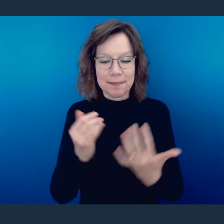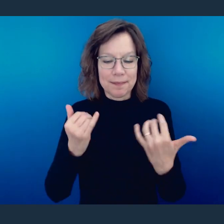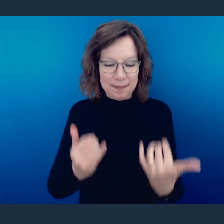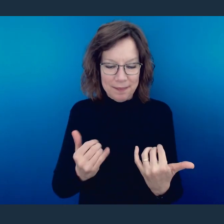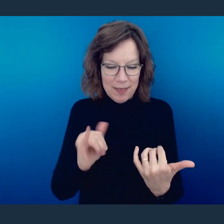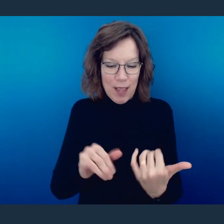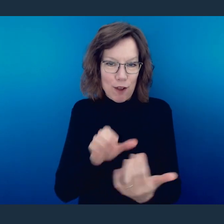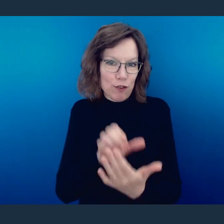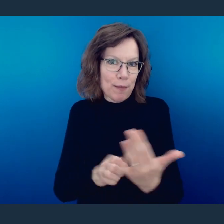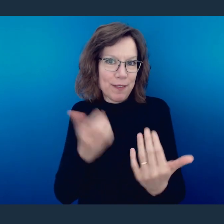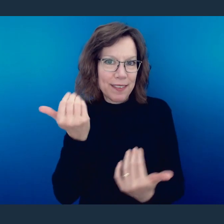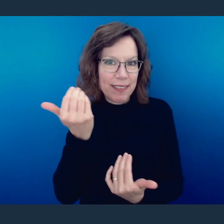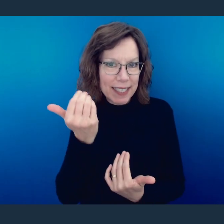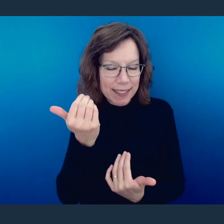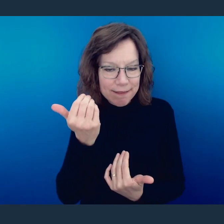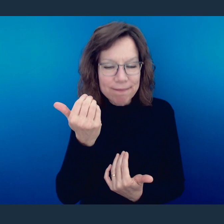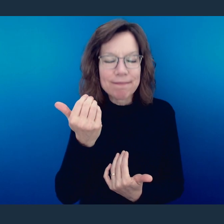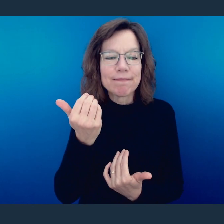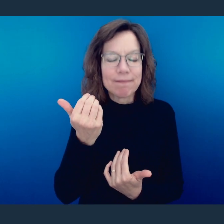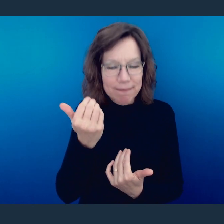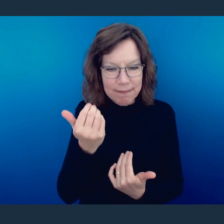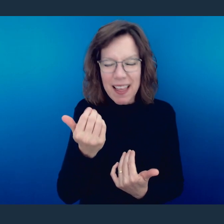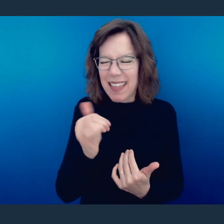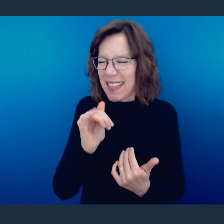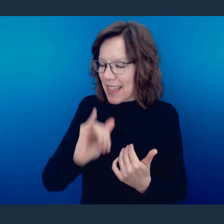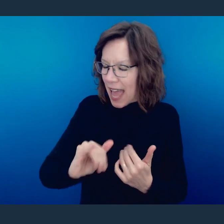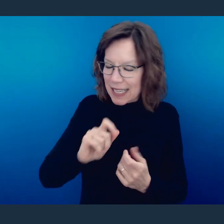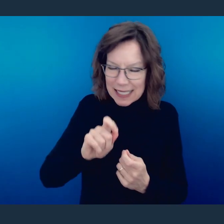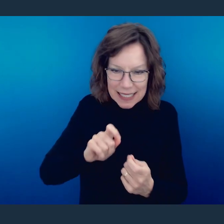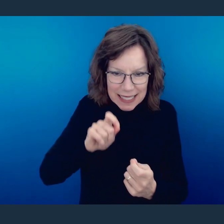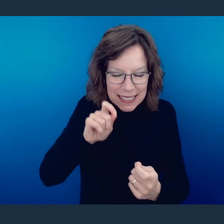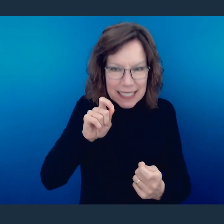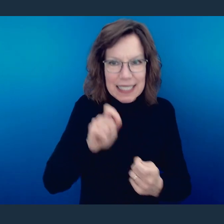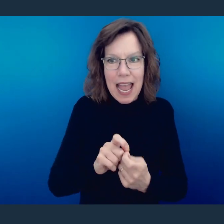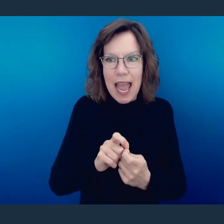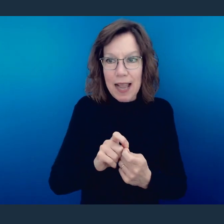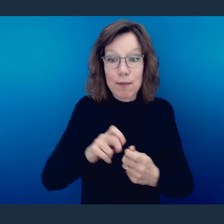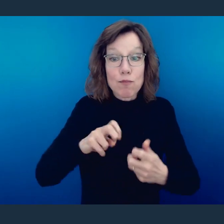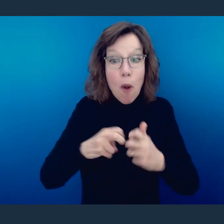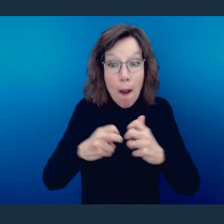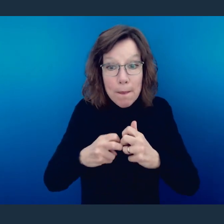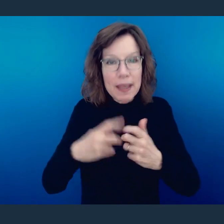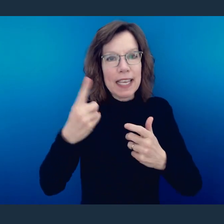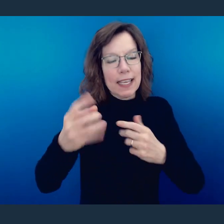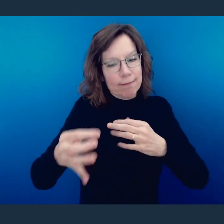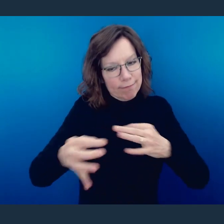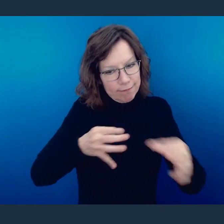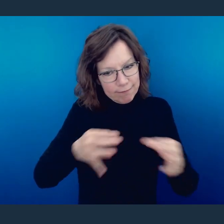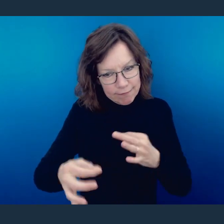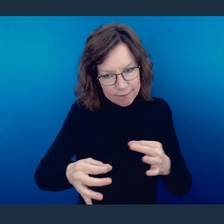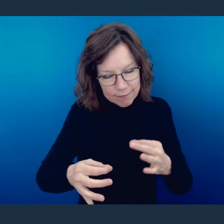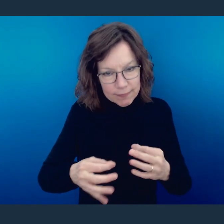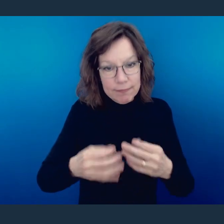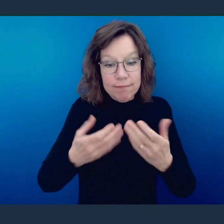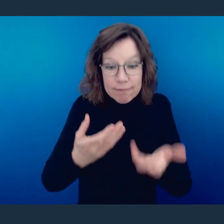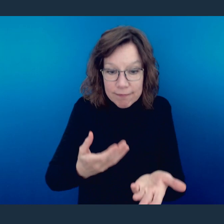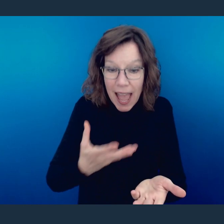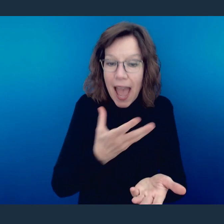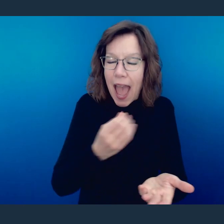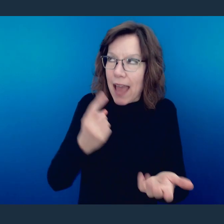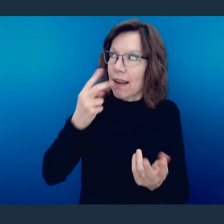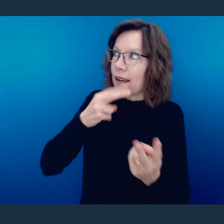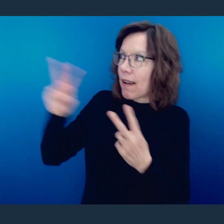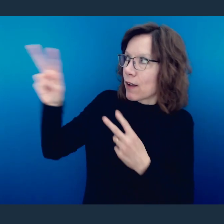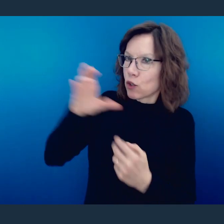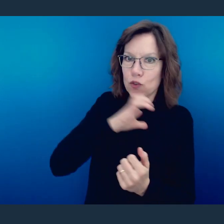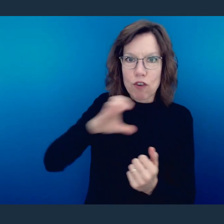lands here where he's dealing with this exact same theme being exemplified in Christ. He